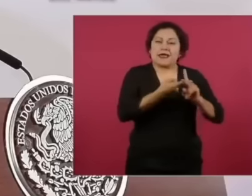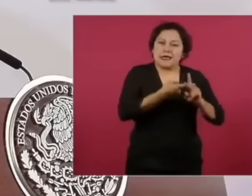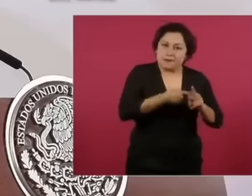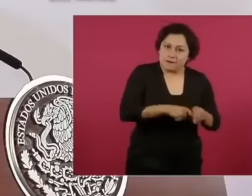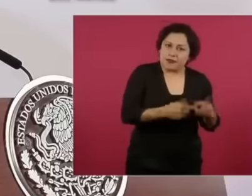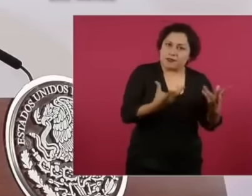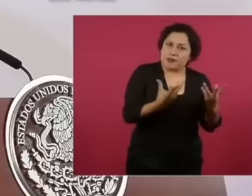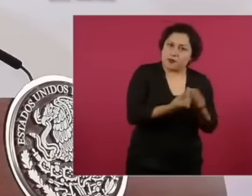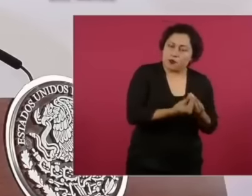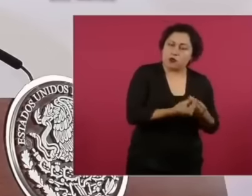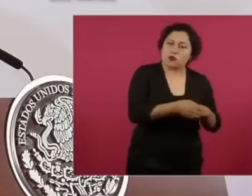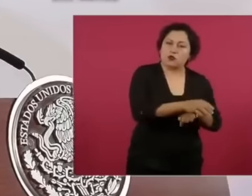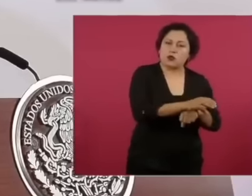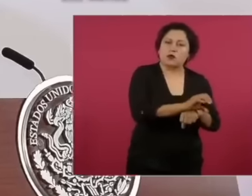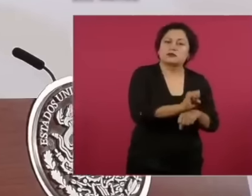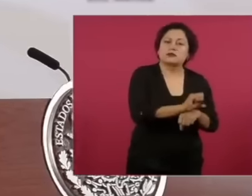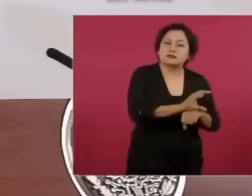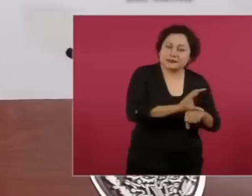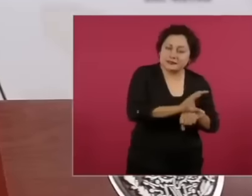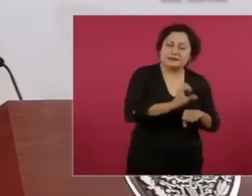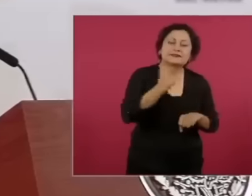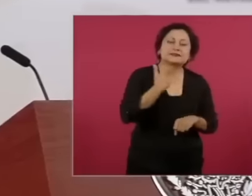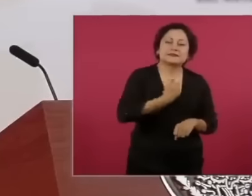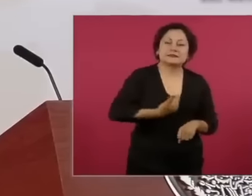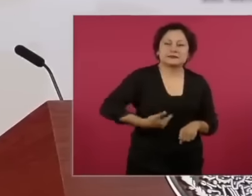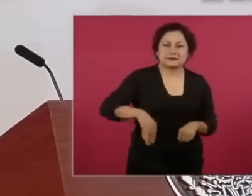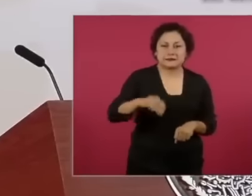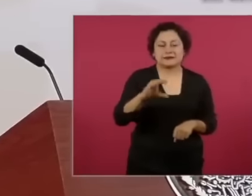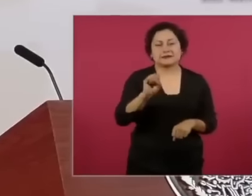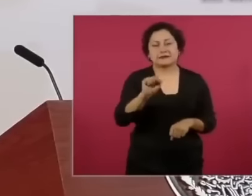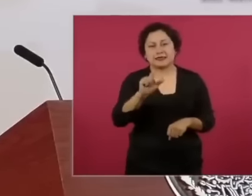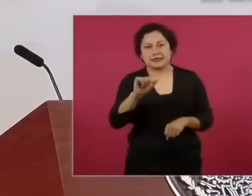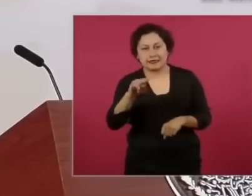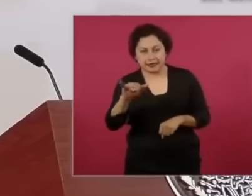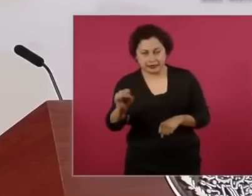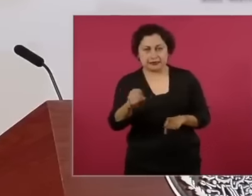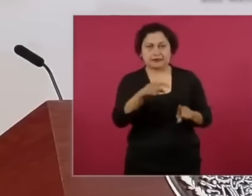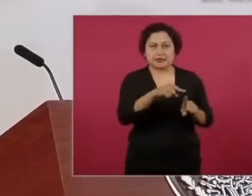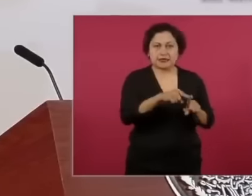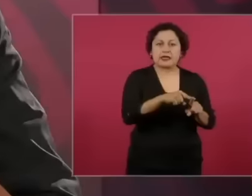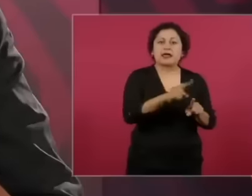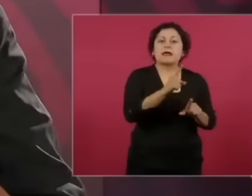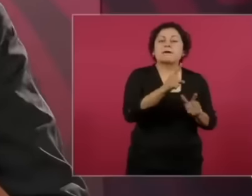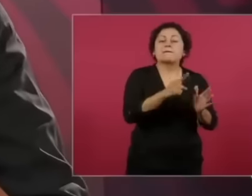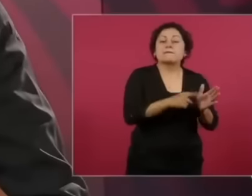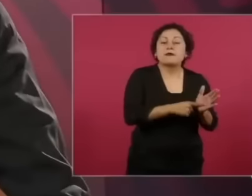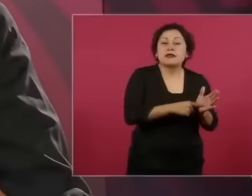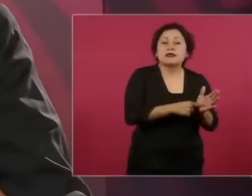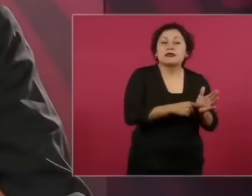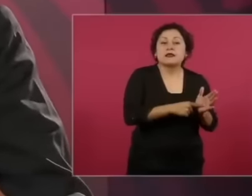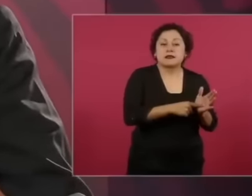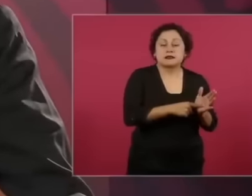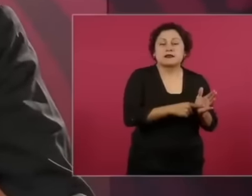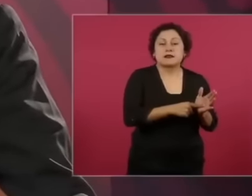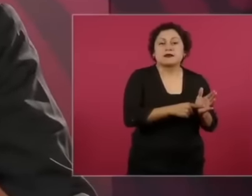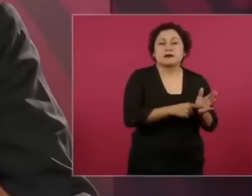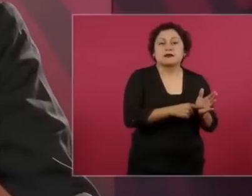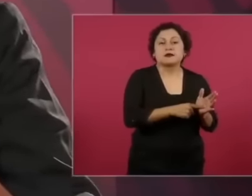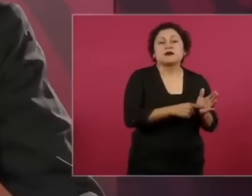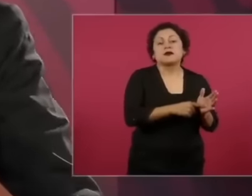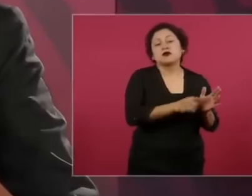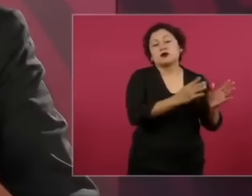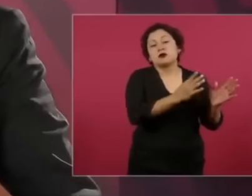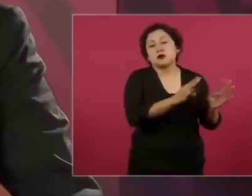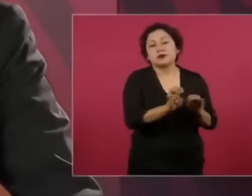the spy system in 1989, with Salinas entering in